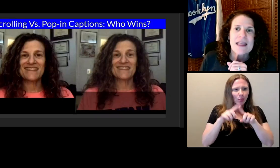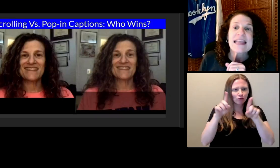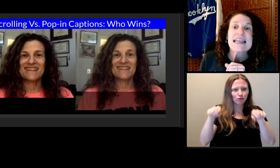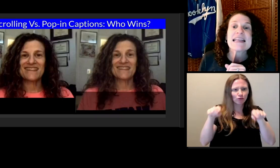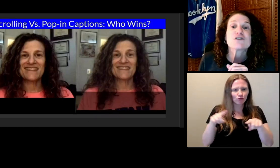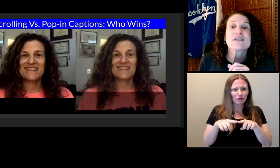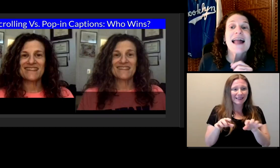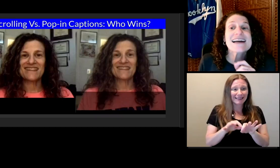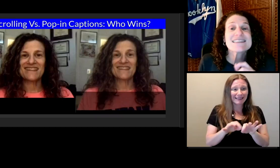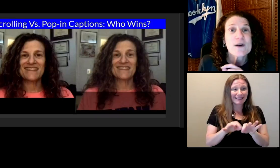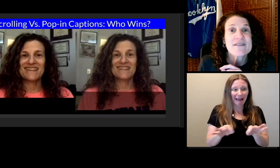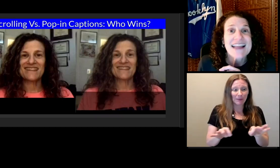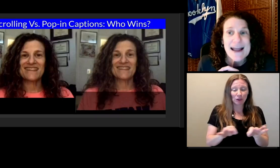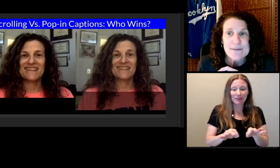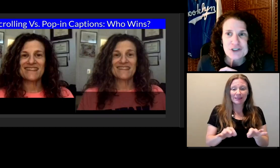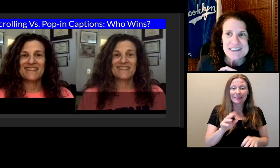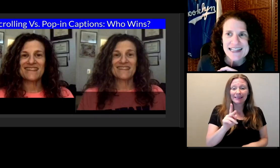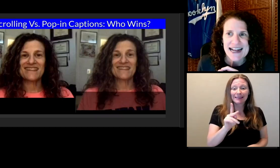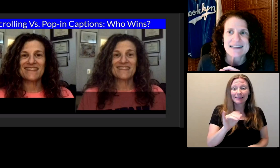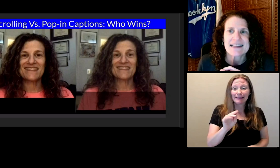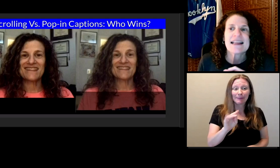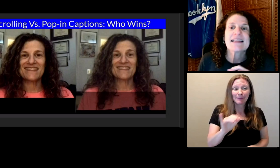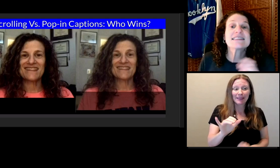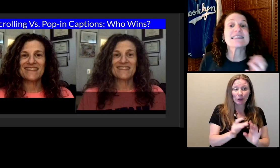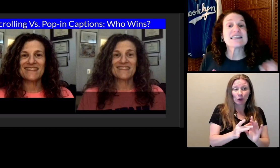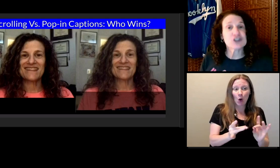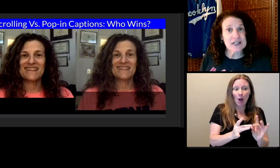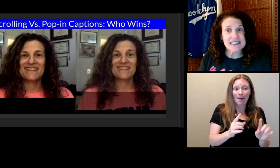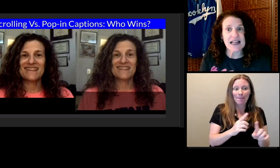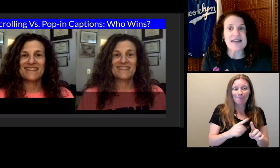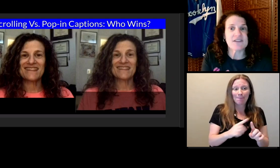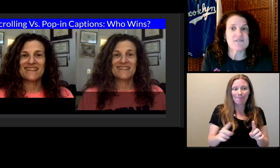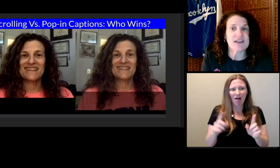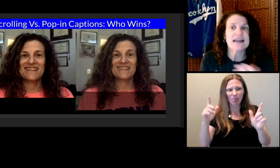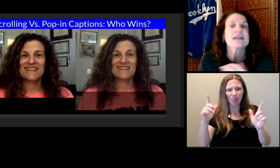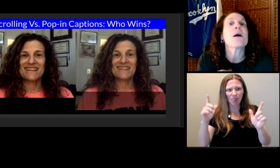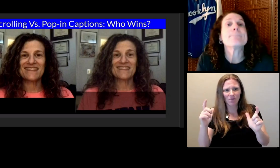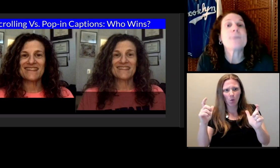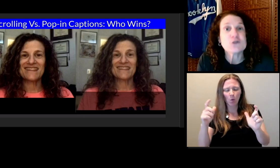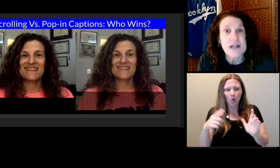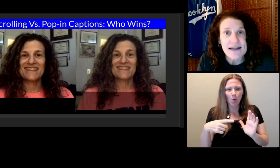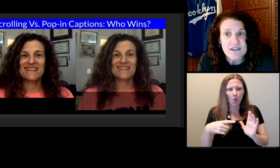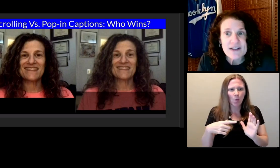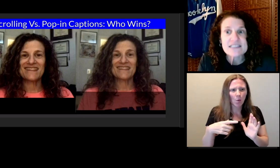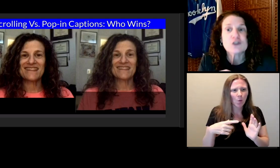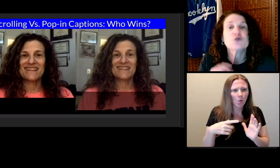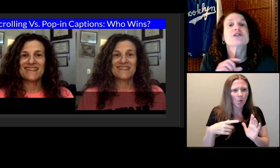Even though Titus is on the screen, we know from the captions that Kimmy is talking.